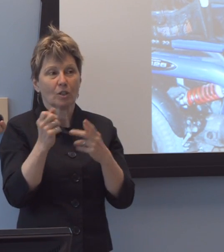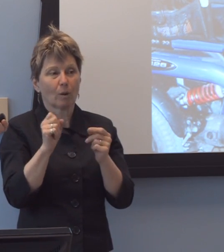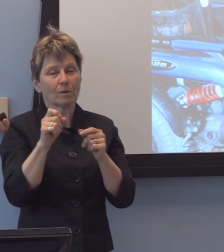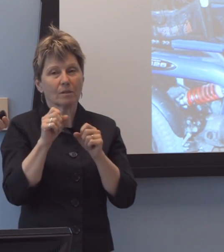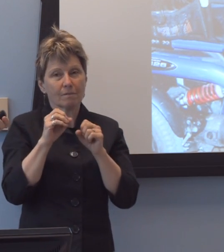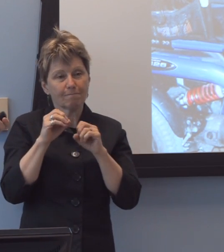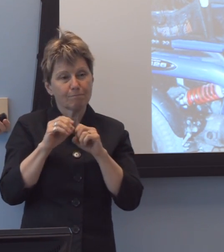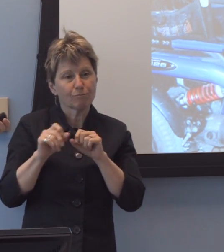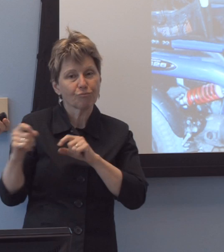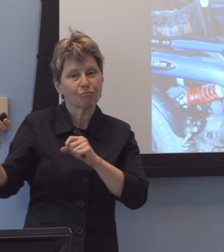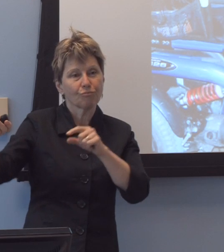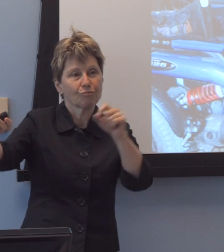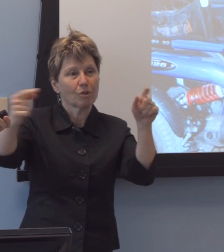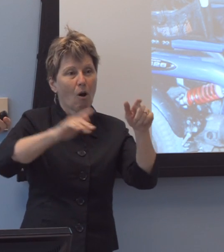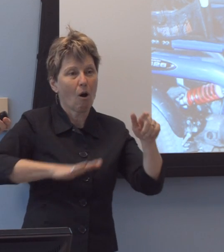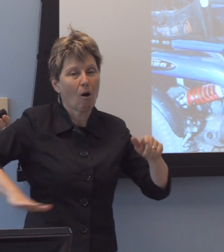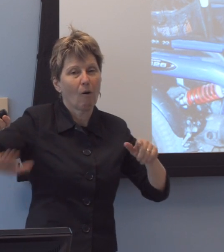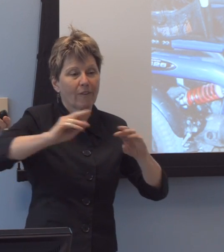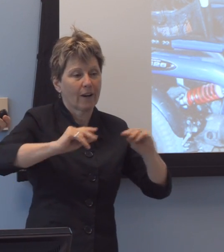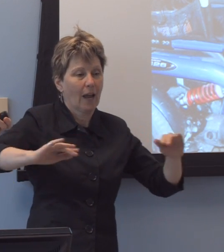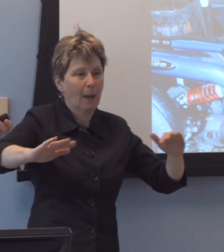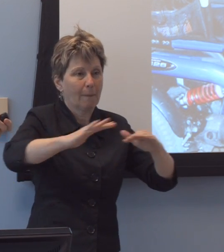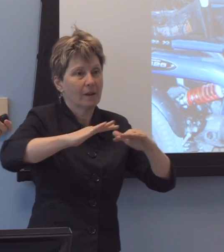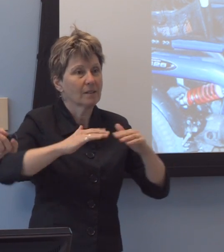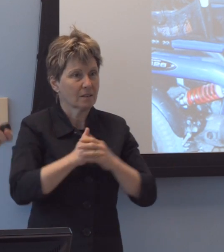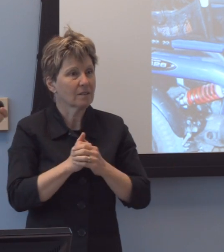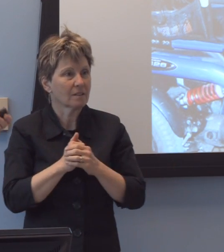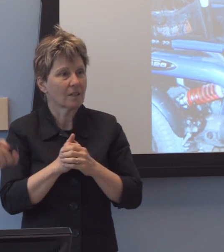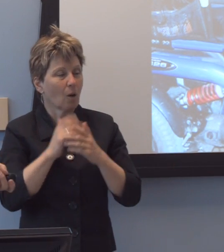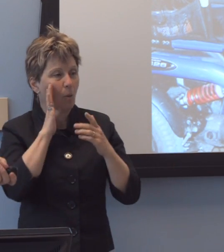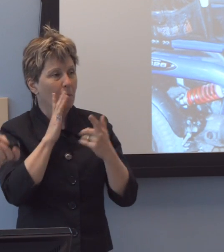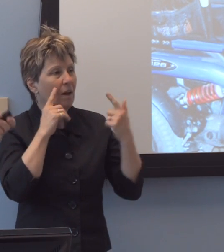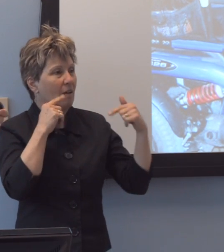that is designed to be, uh, effectively manipulated